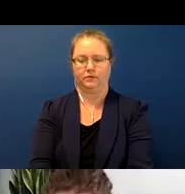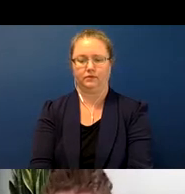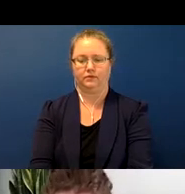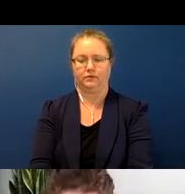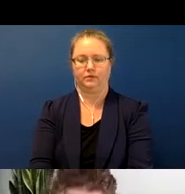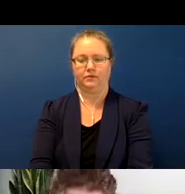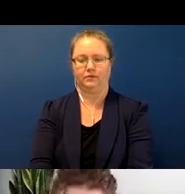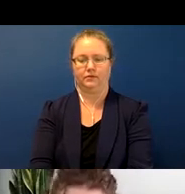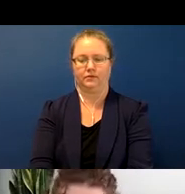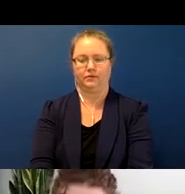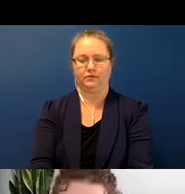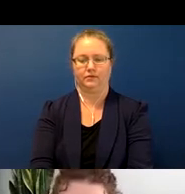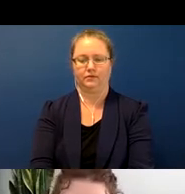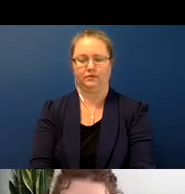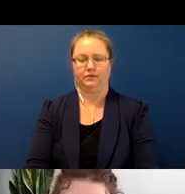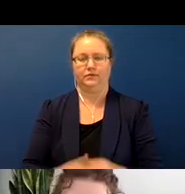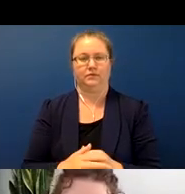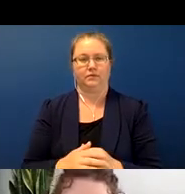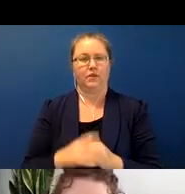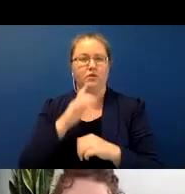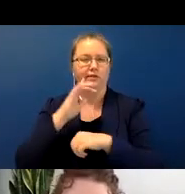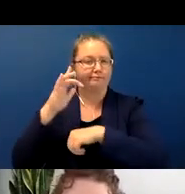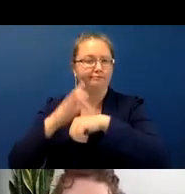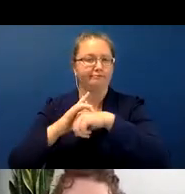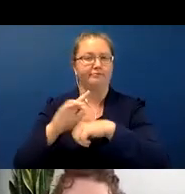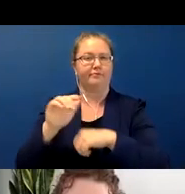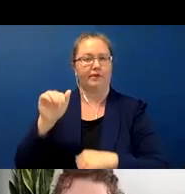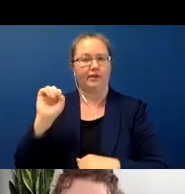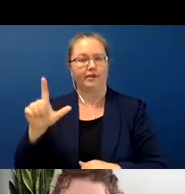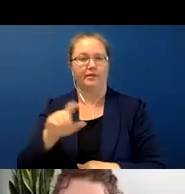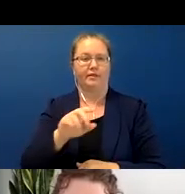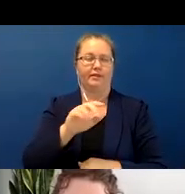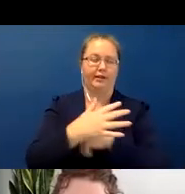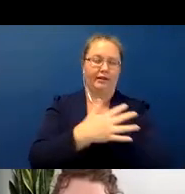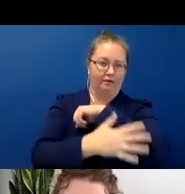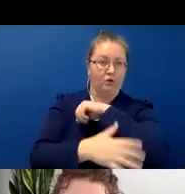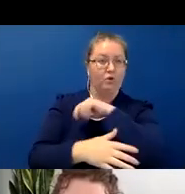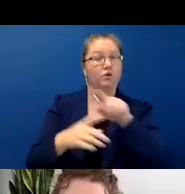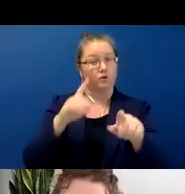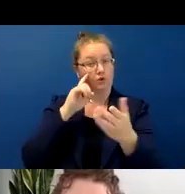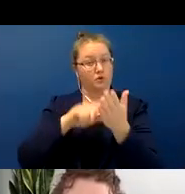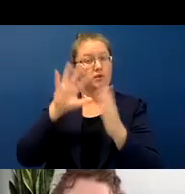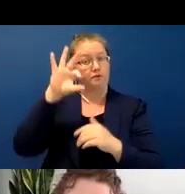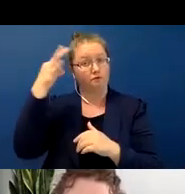of ASL and Navajo. So here you can see a map of the French sign language family. Part of